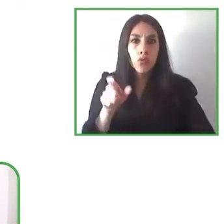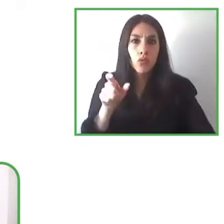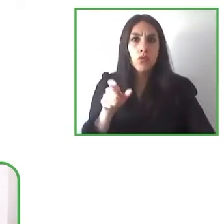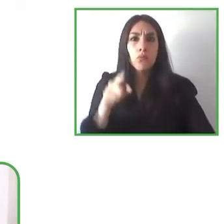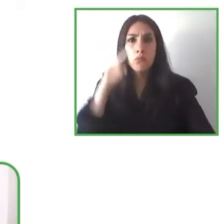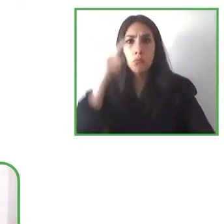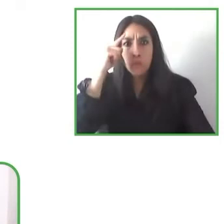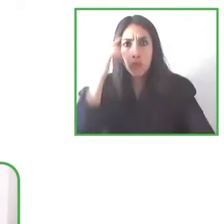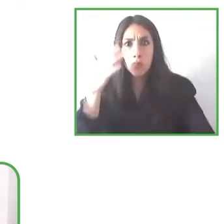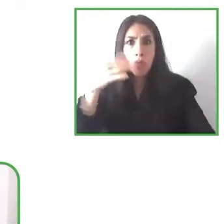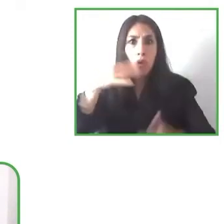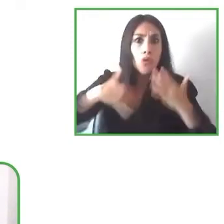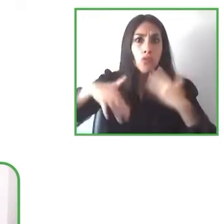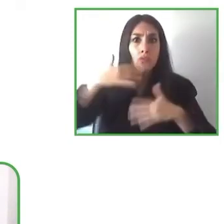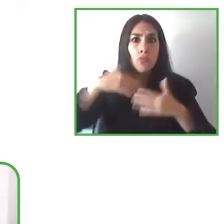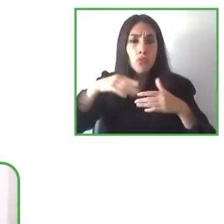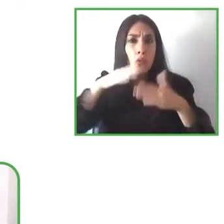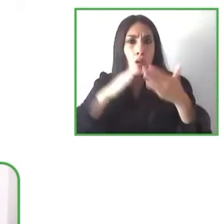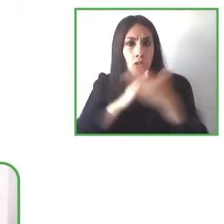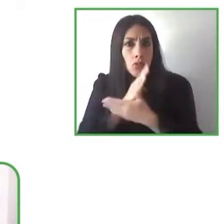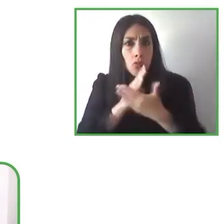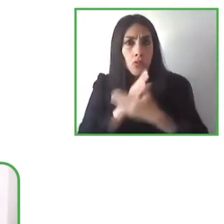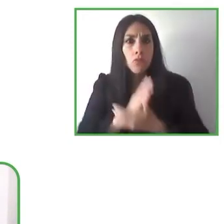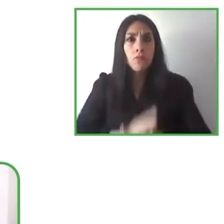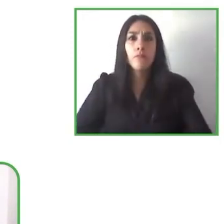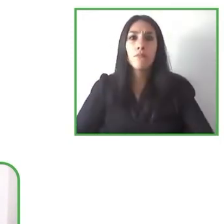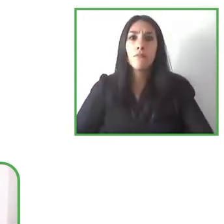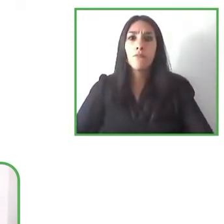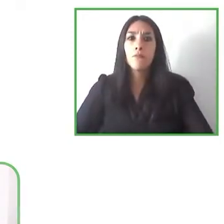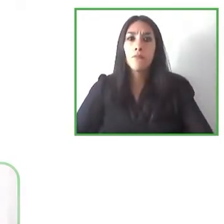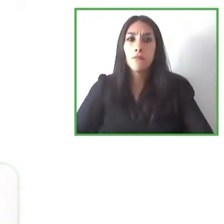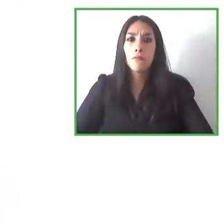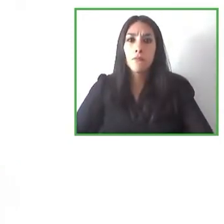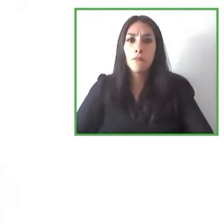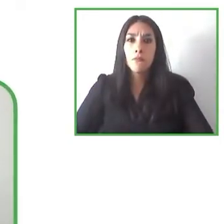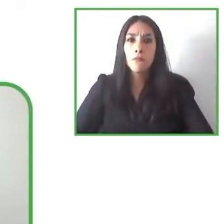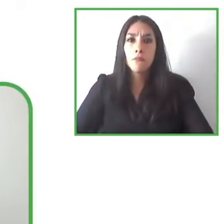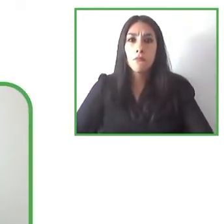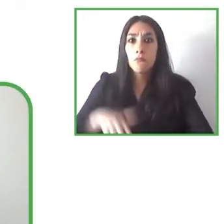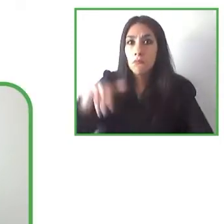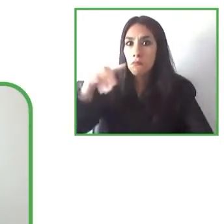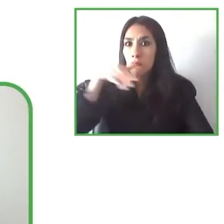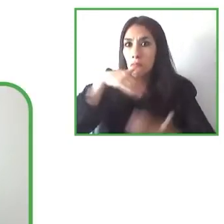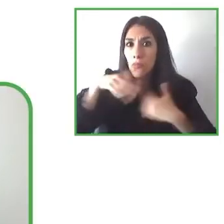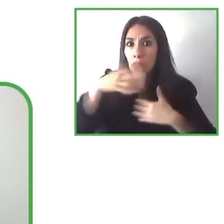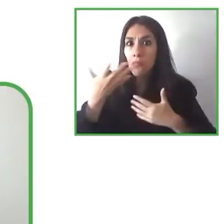a first situation of accessibility as an example of accessibility for the Metaverse? Thank you very